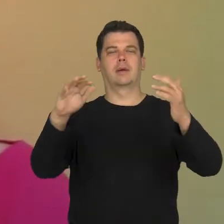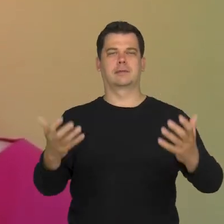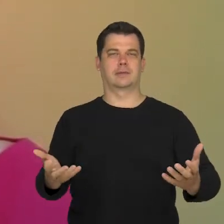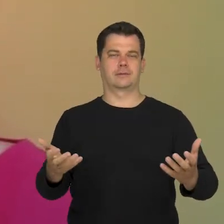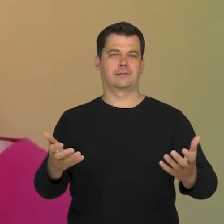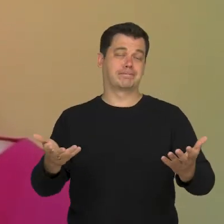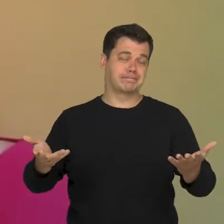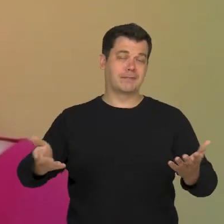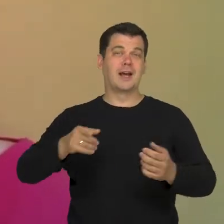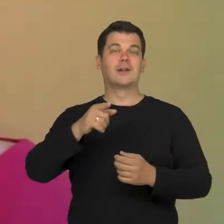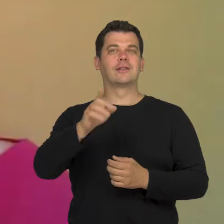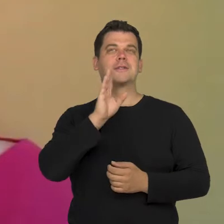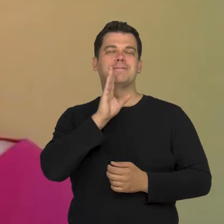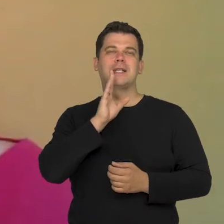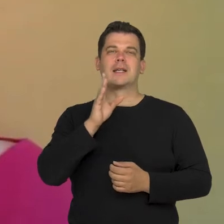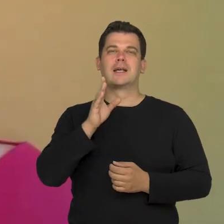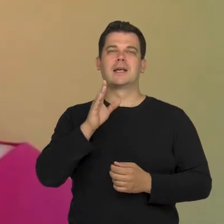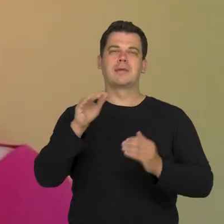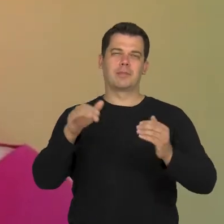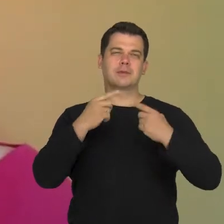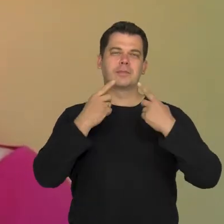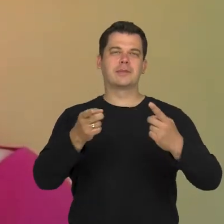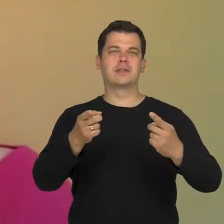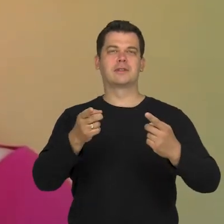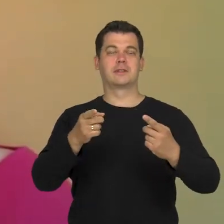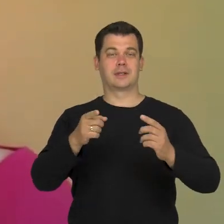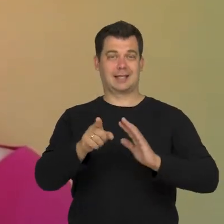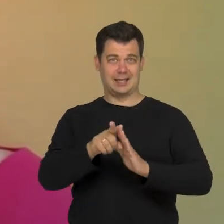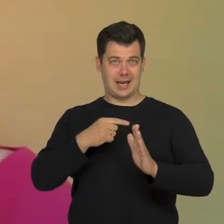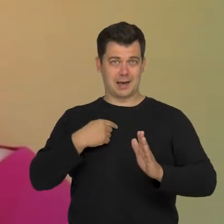and this is a type of dialogue for me